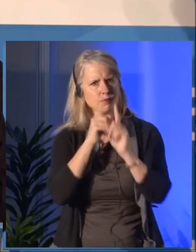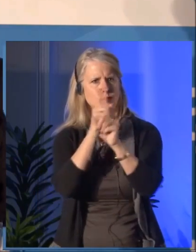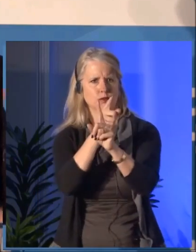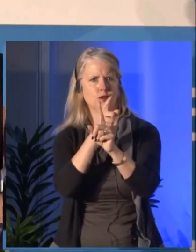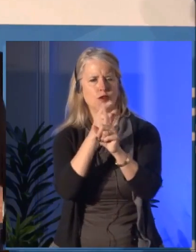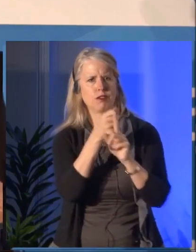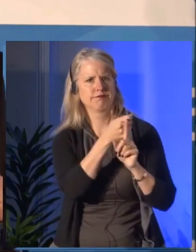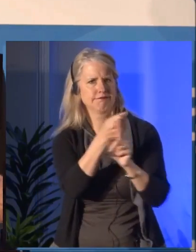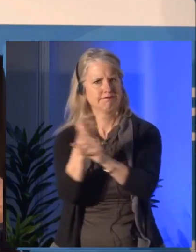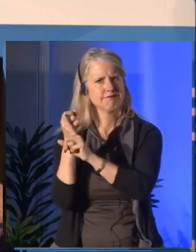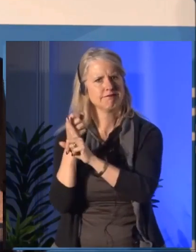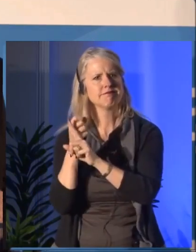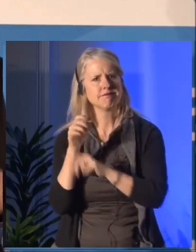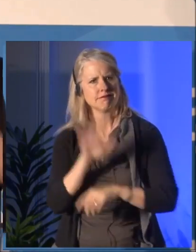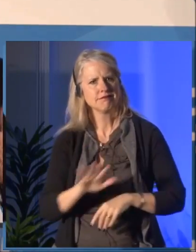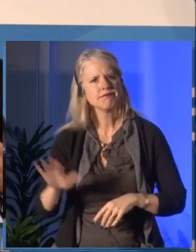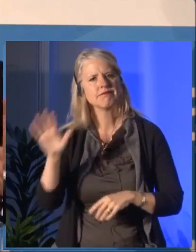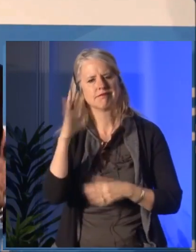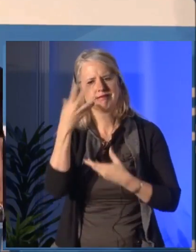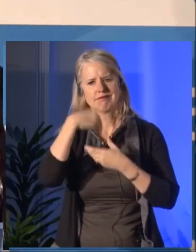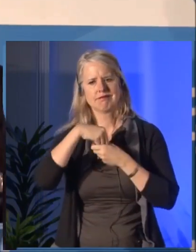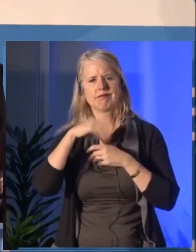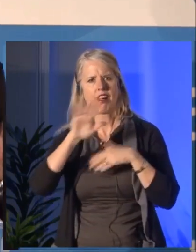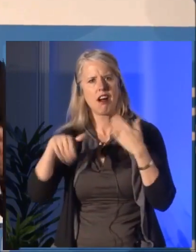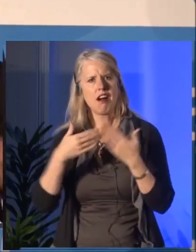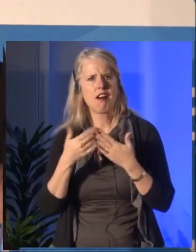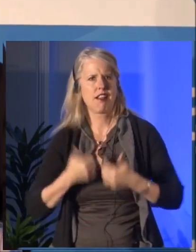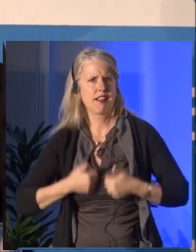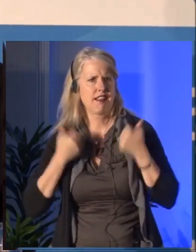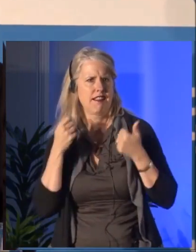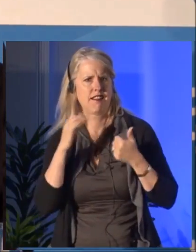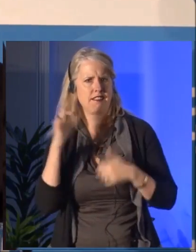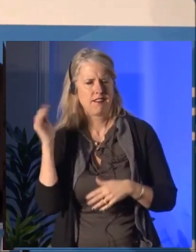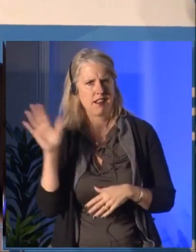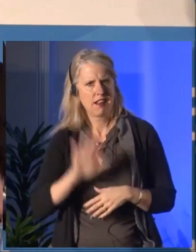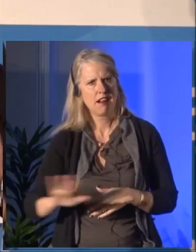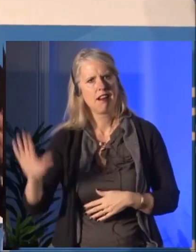Sorry and now I turned to French.